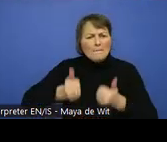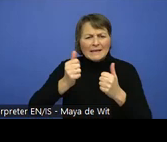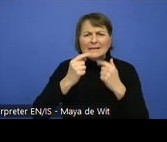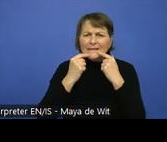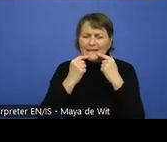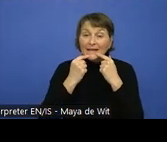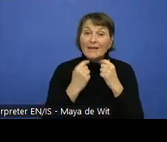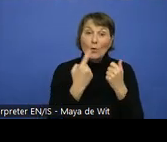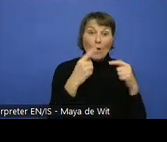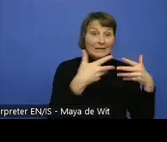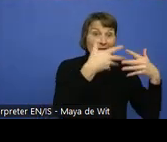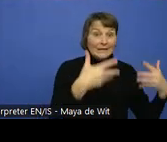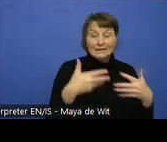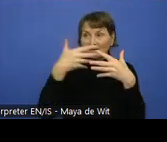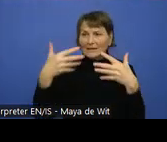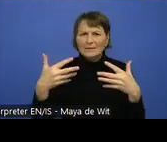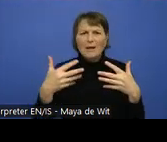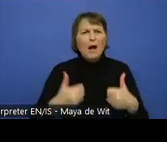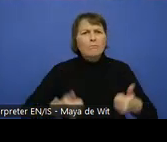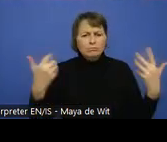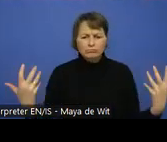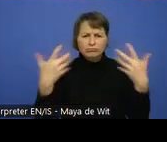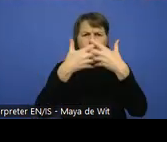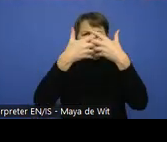the Web accessibility specialist. That's I think 2.1.